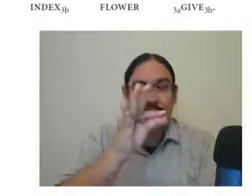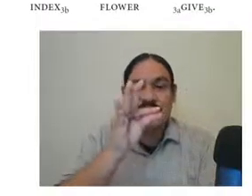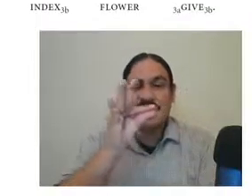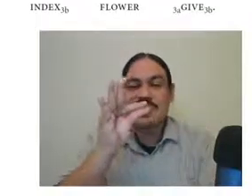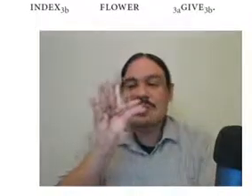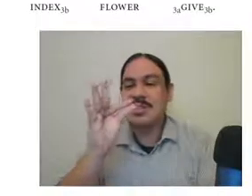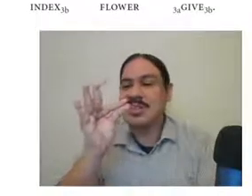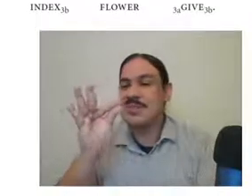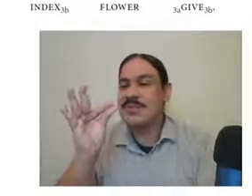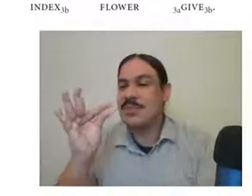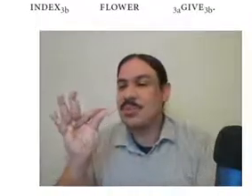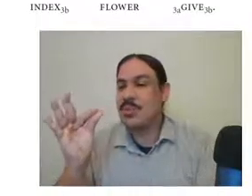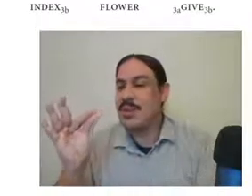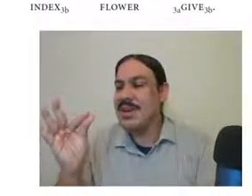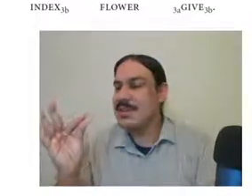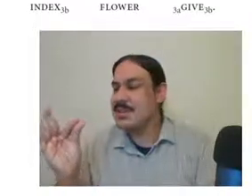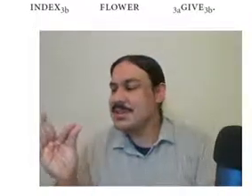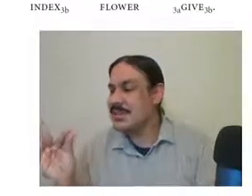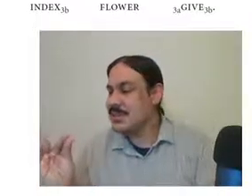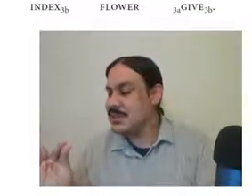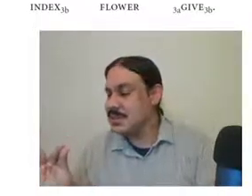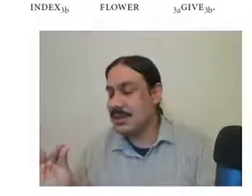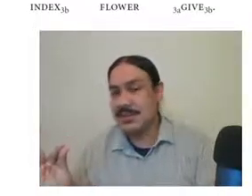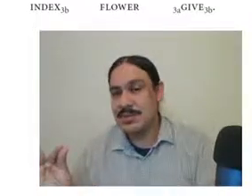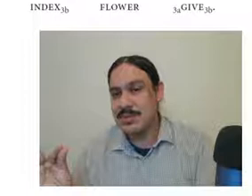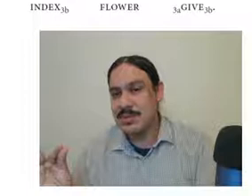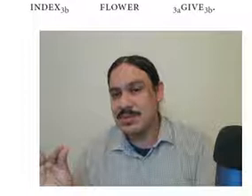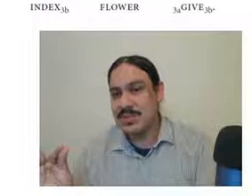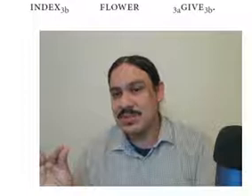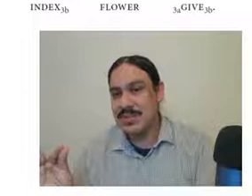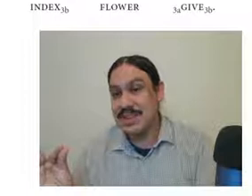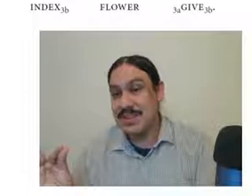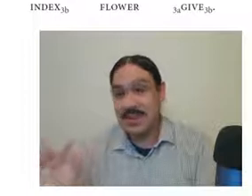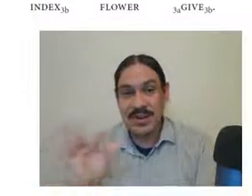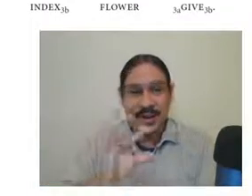position of